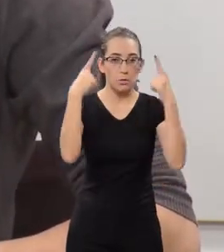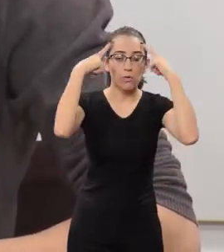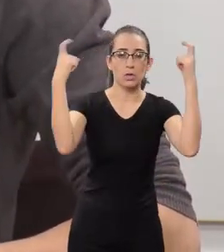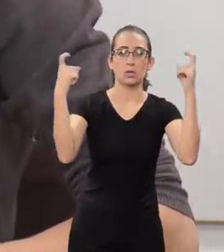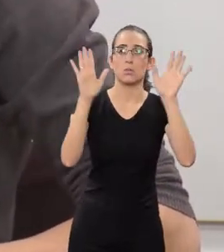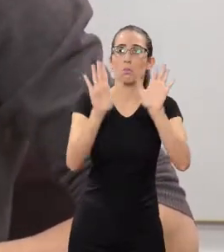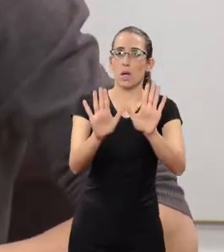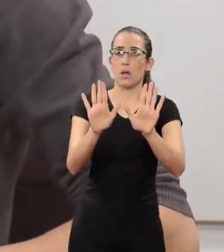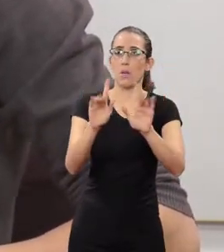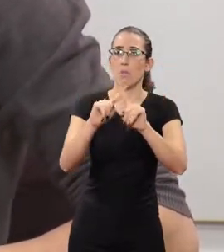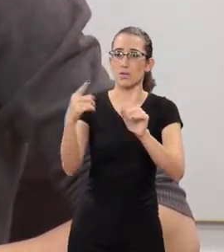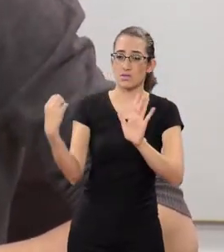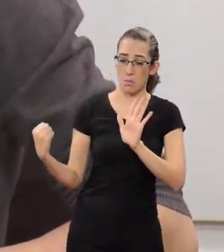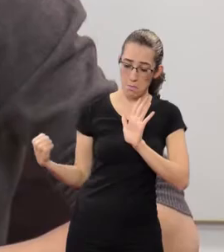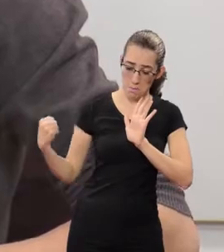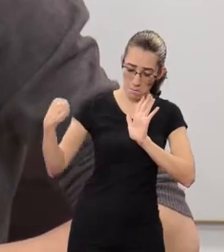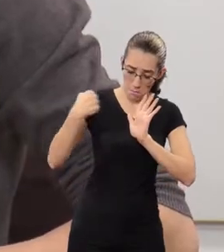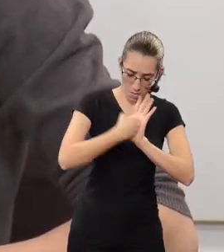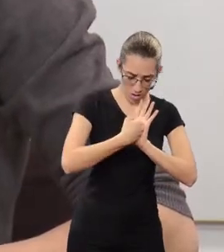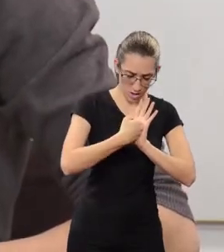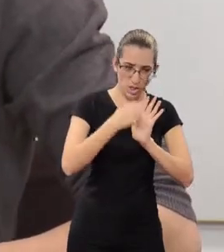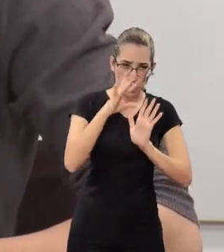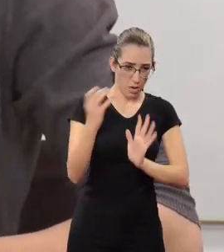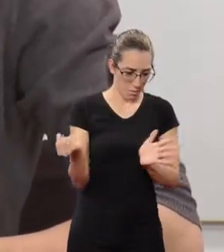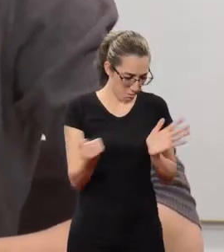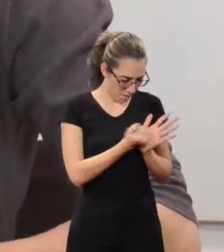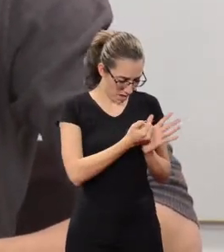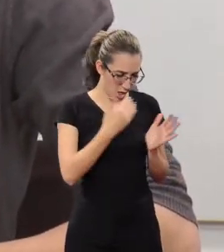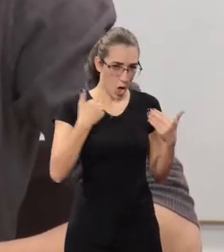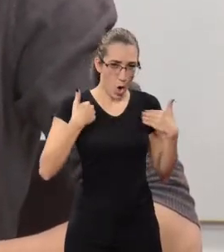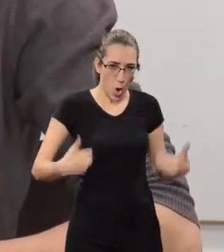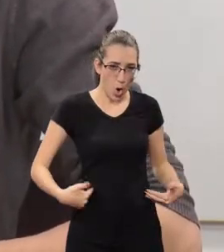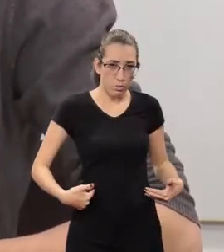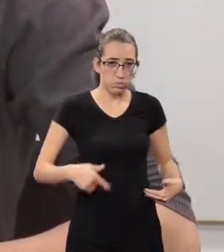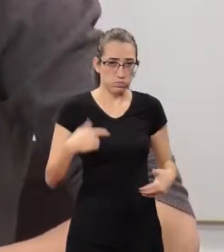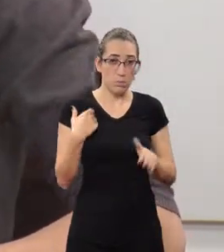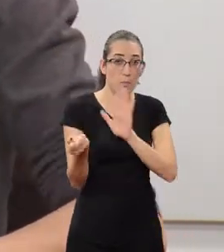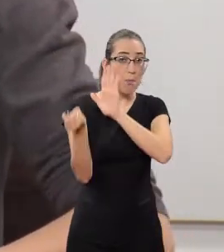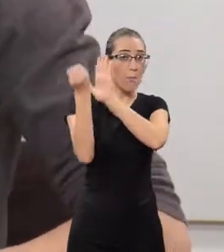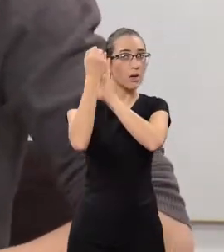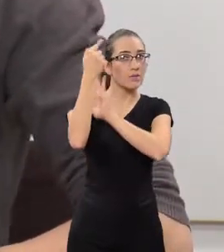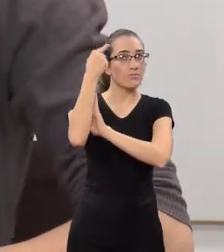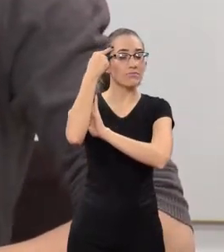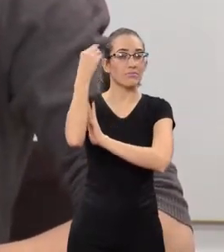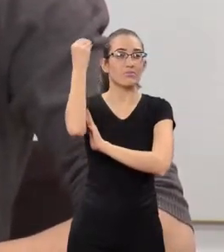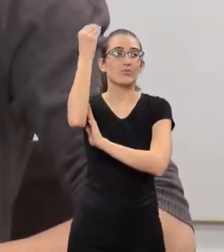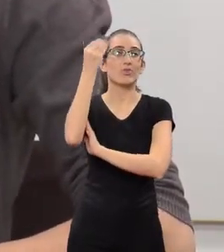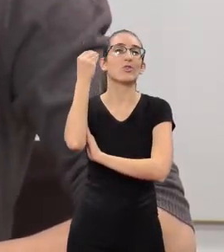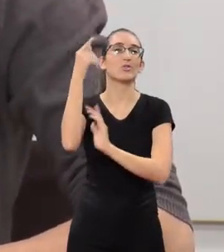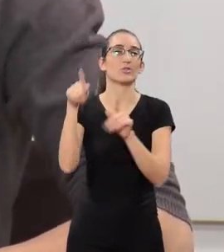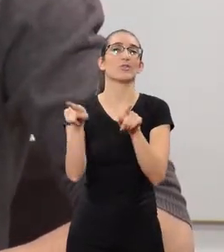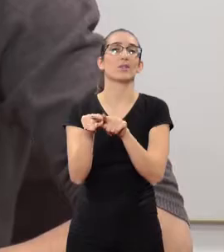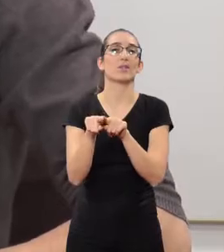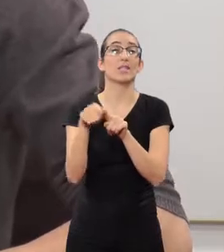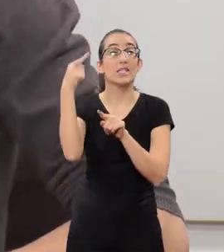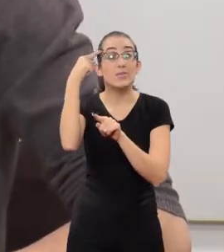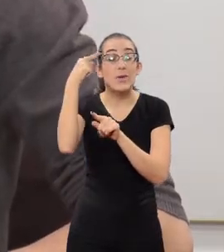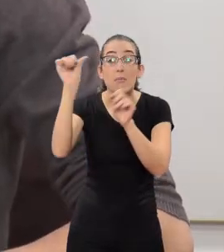The moment you hit someone, you're affecting him or her psychologically. Sometimes, doing that you might be causing an even bigger harm.